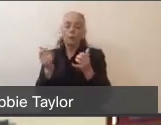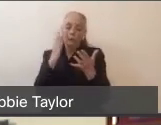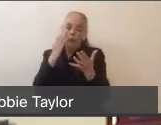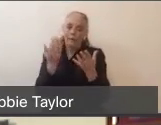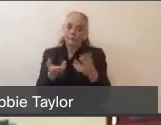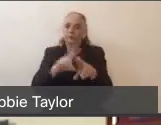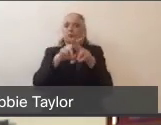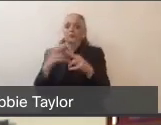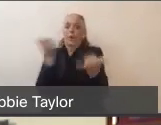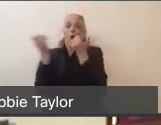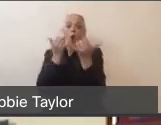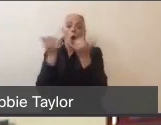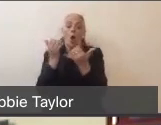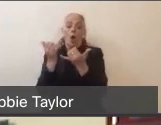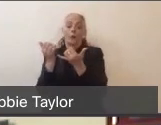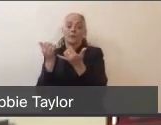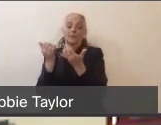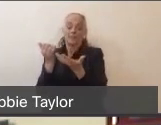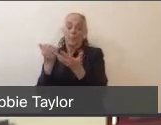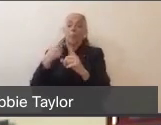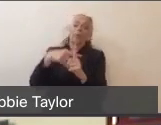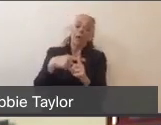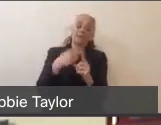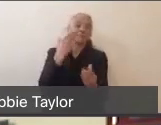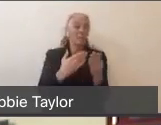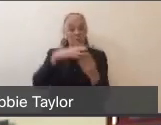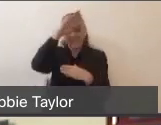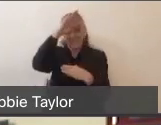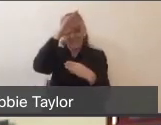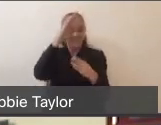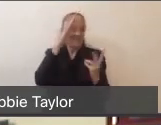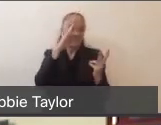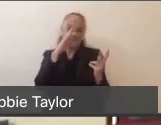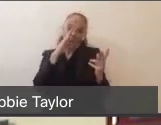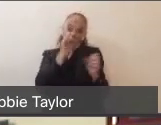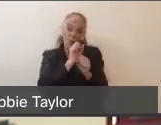we might be getting sick firefighters and paramedics, so we've created a response plan